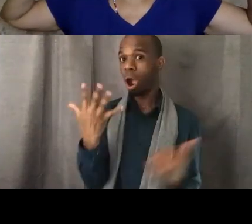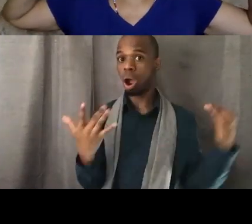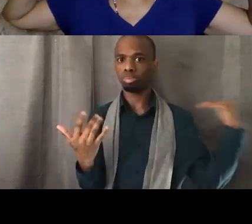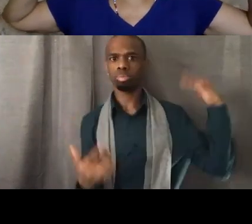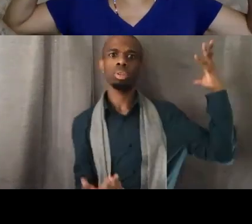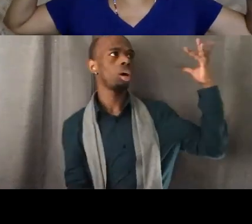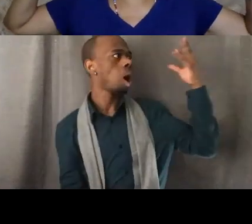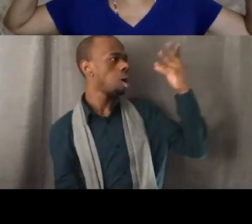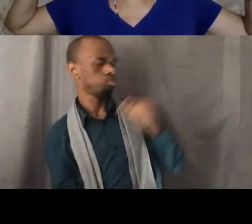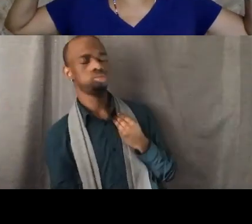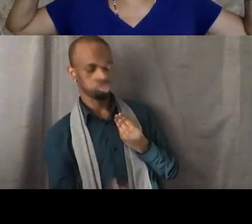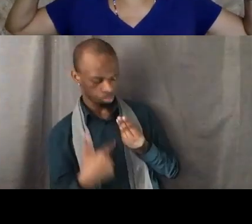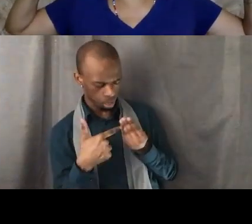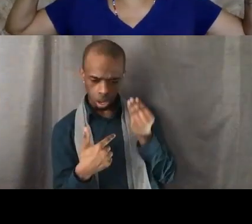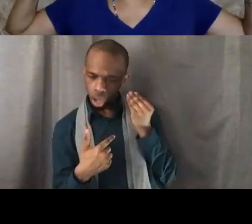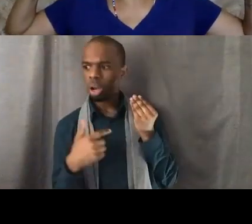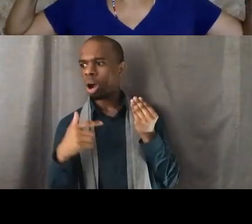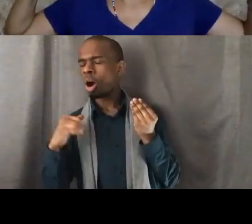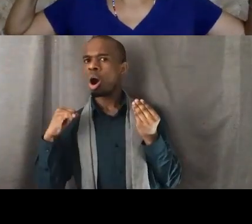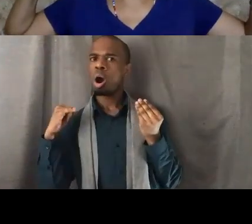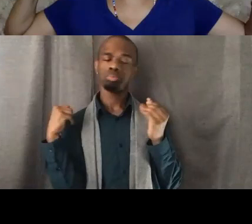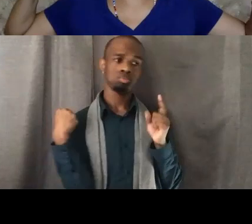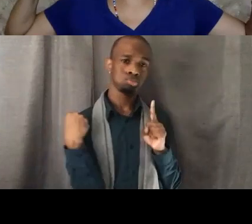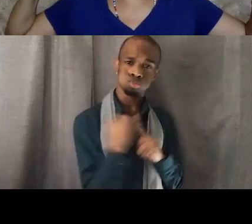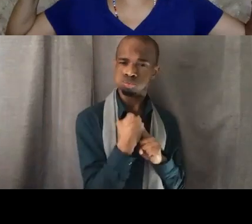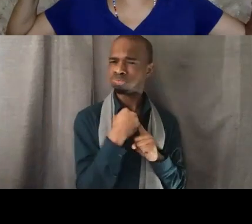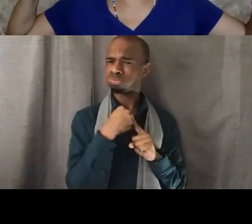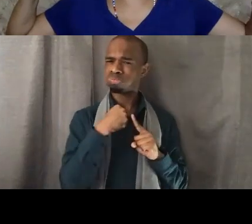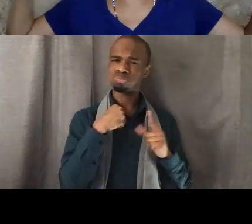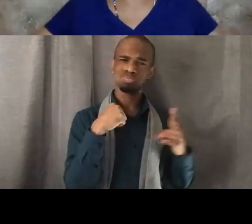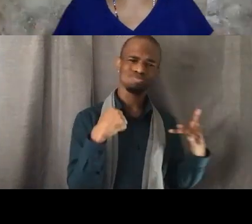and I did what moms do, which is I hustled my kids together,